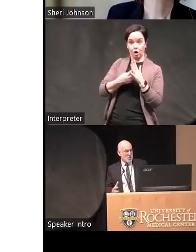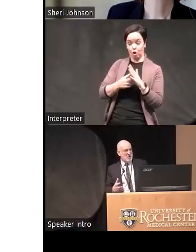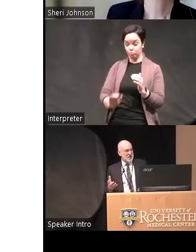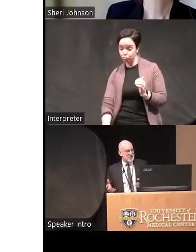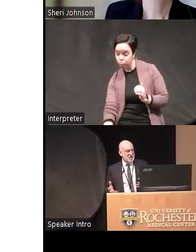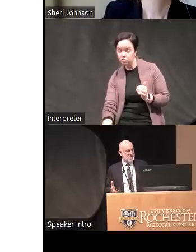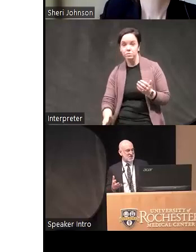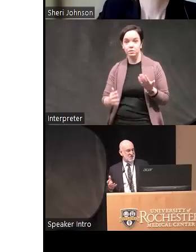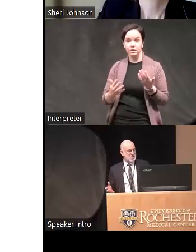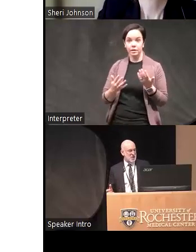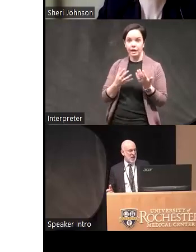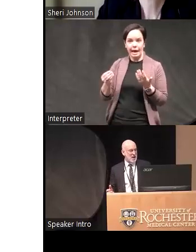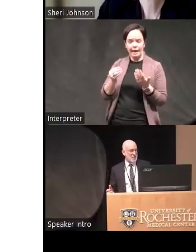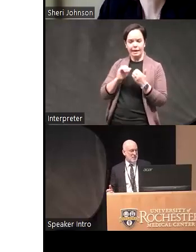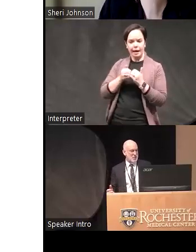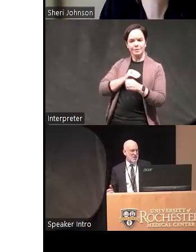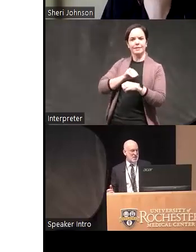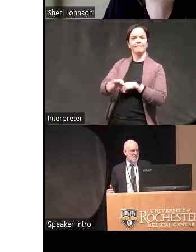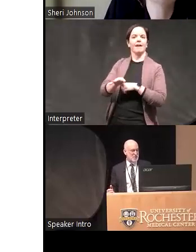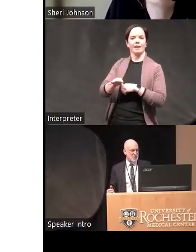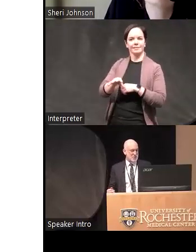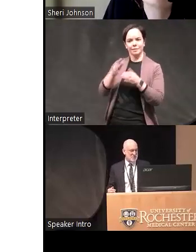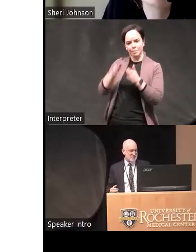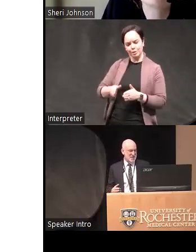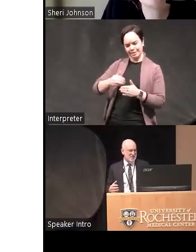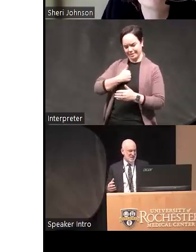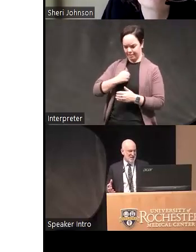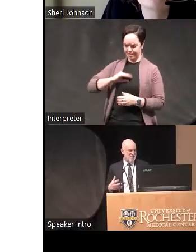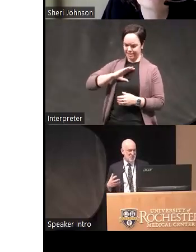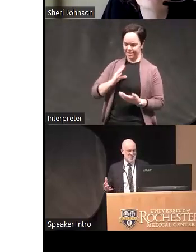then what effect does it seem to have if you're one of these people who tends to have emotion